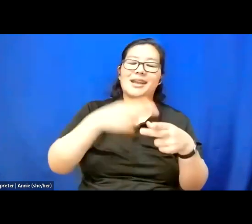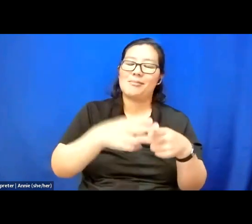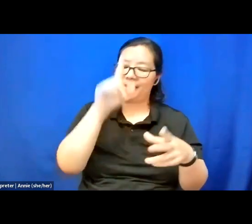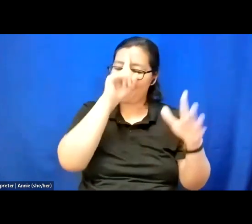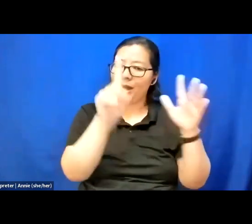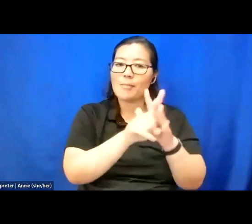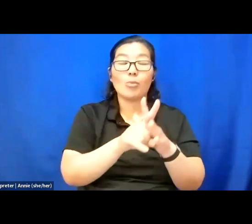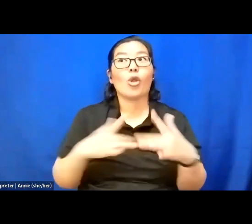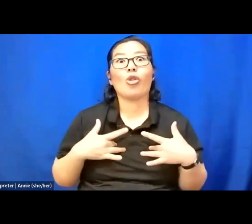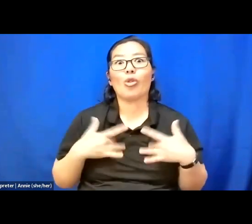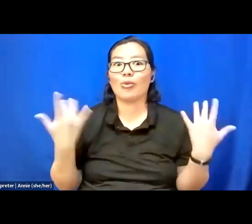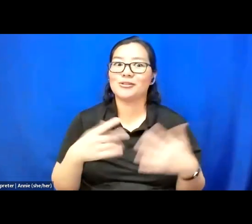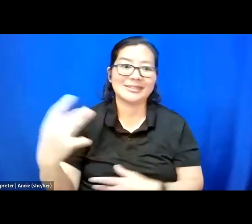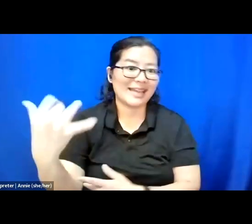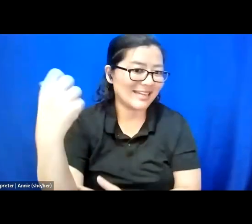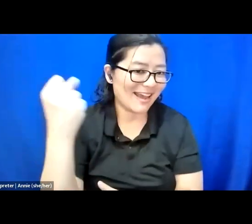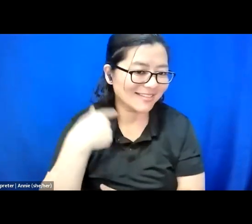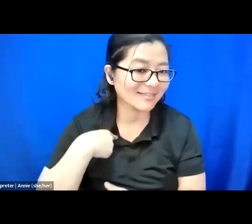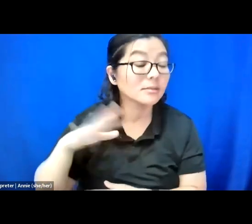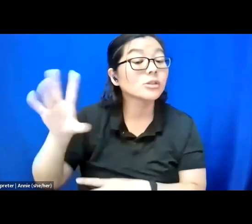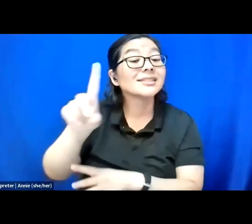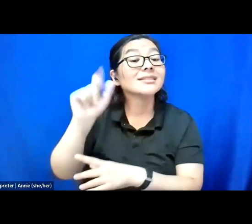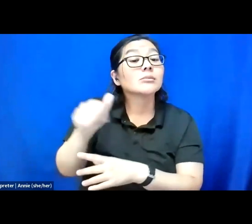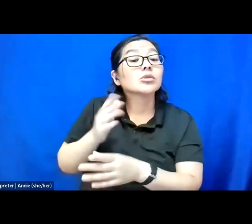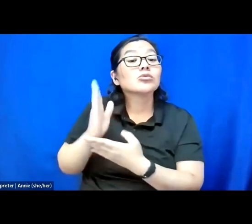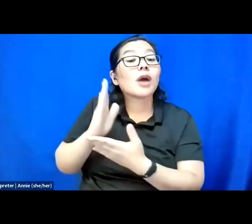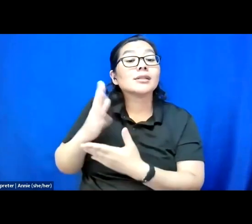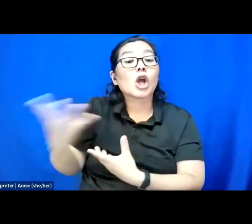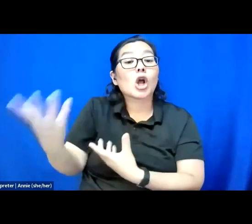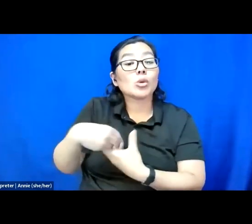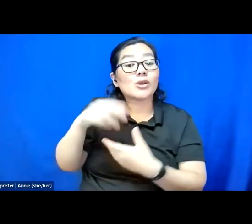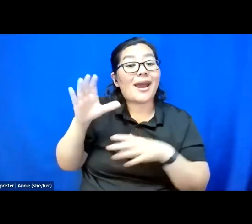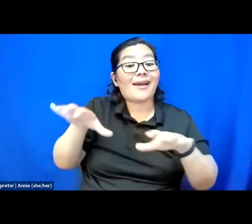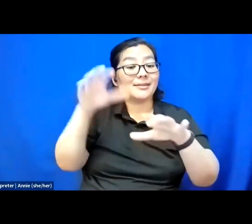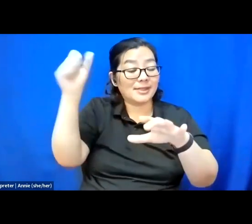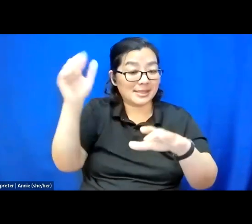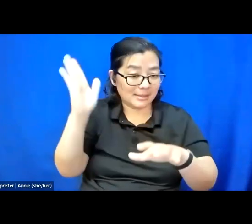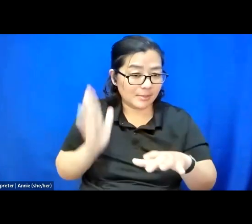Imani is a disability rights and inclusion activist and speaker, using her voice